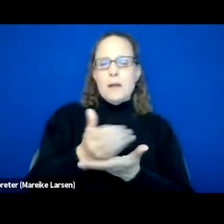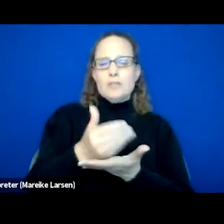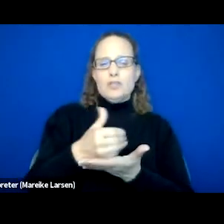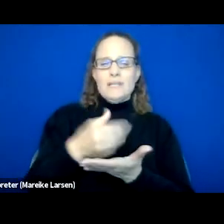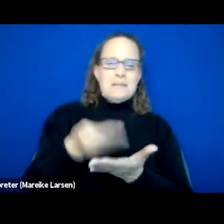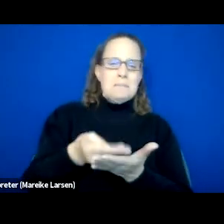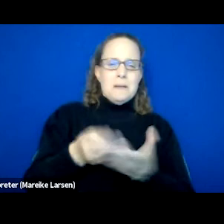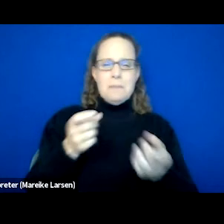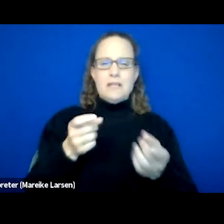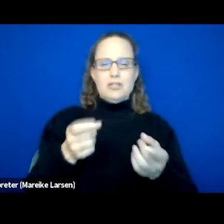Next clip please.